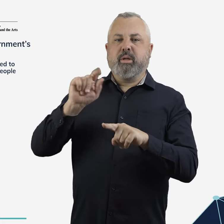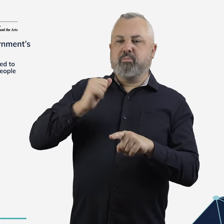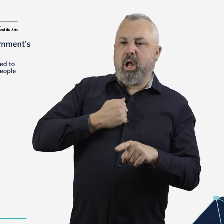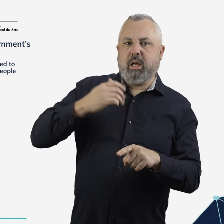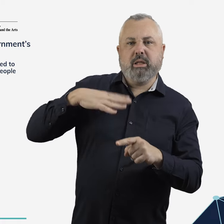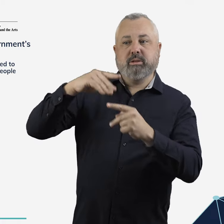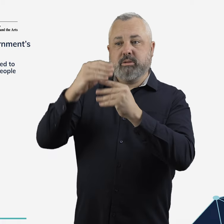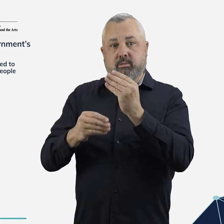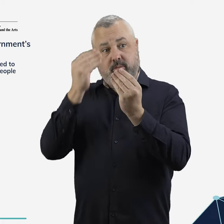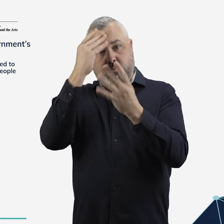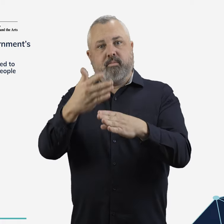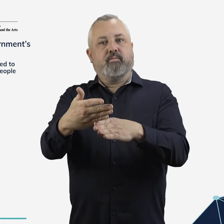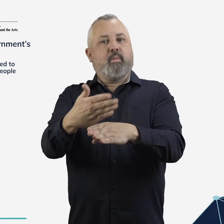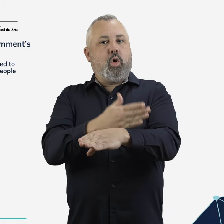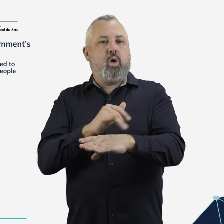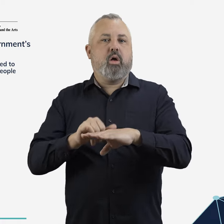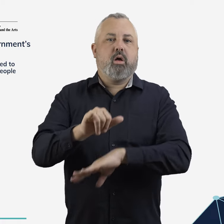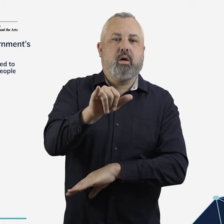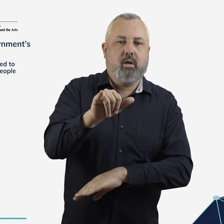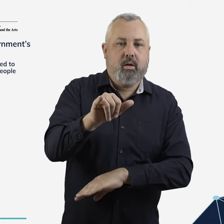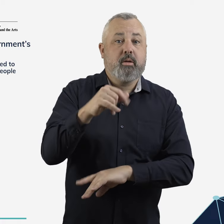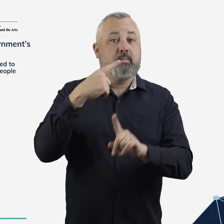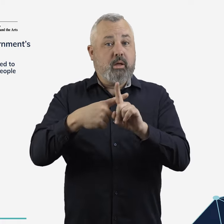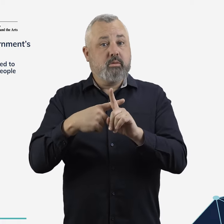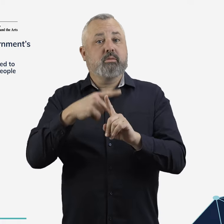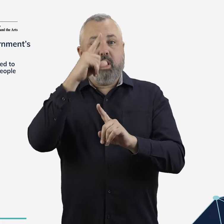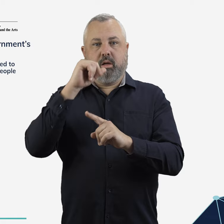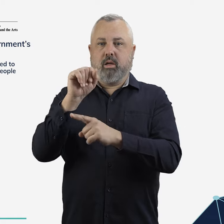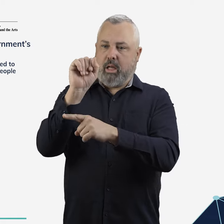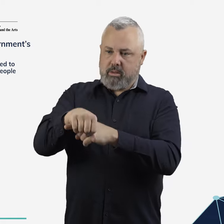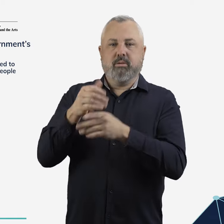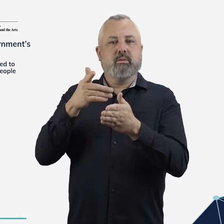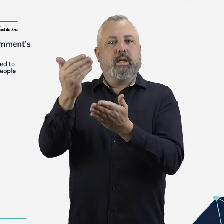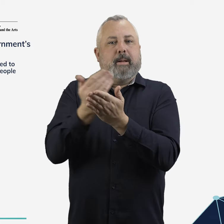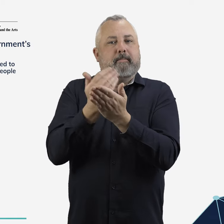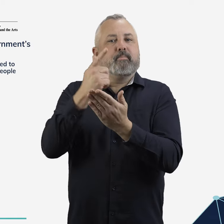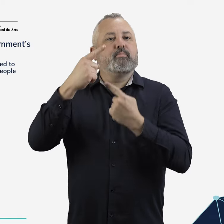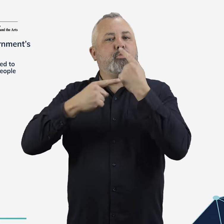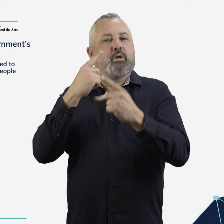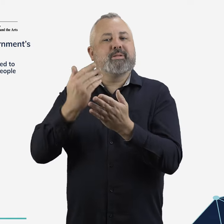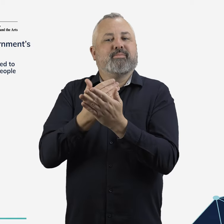their assistance requirements online, in advance, and give airlines permission to store this